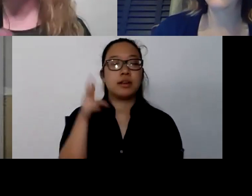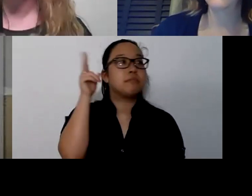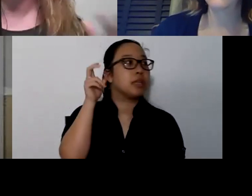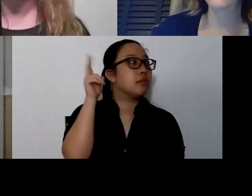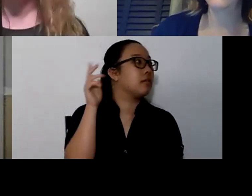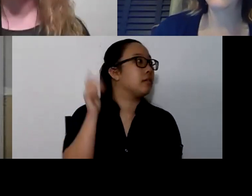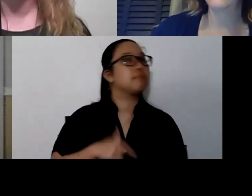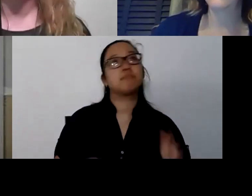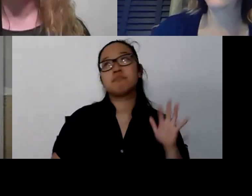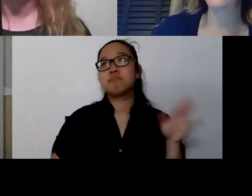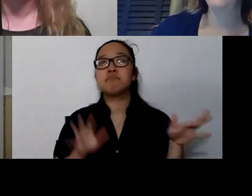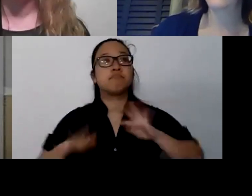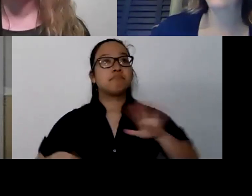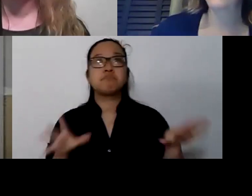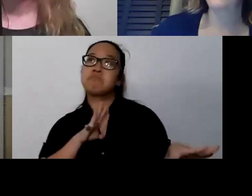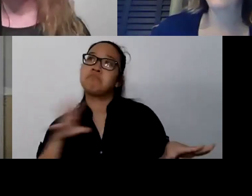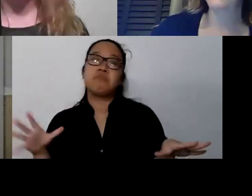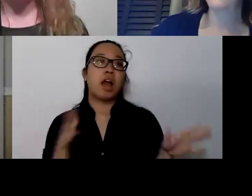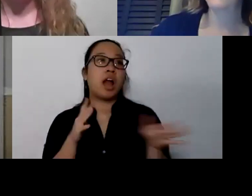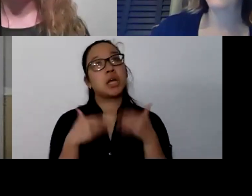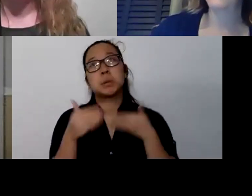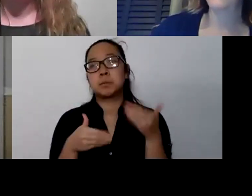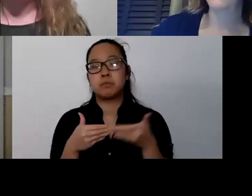All of the things that we did before are gone